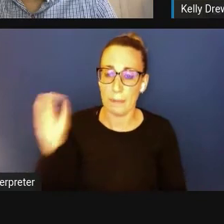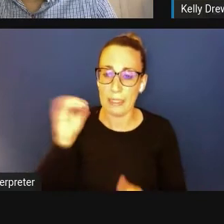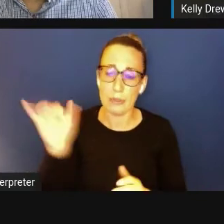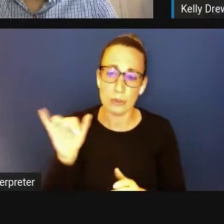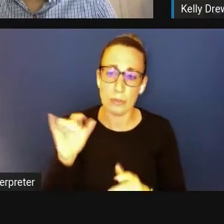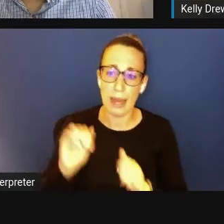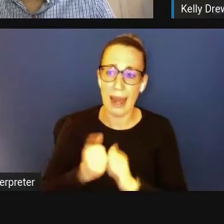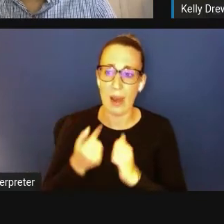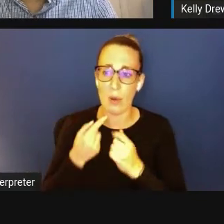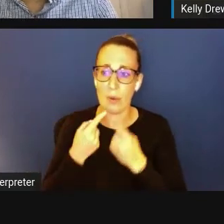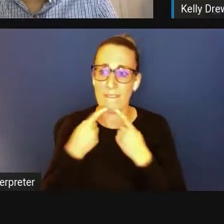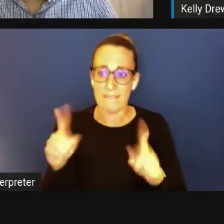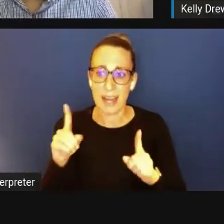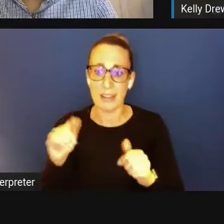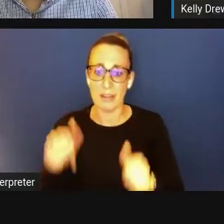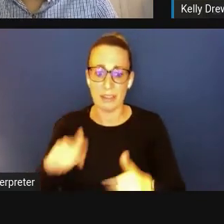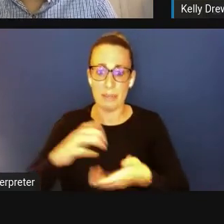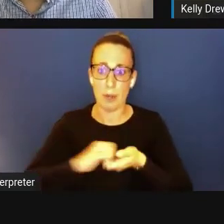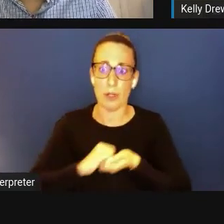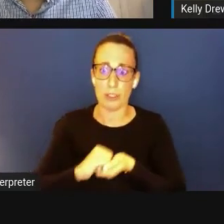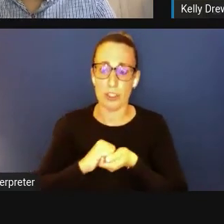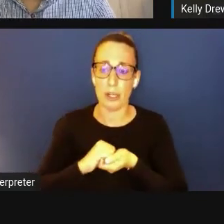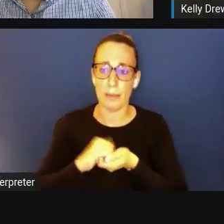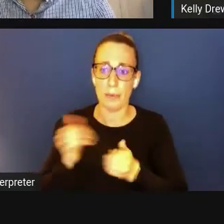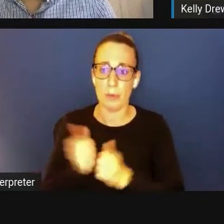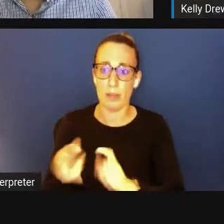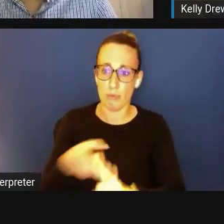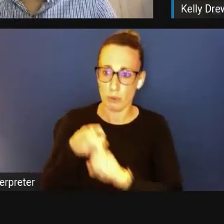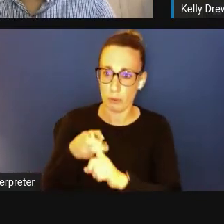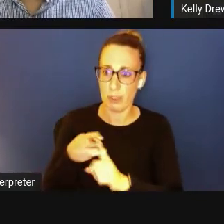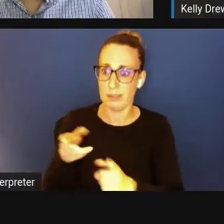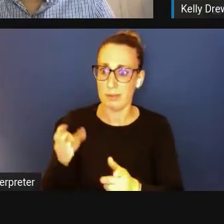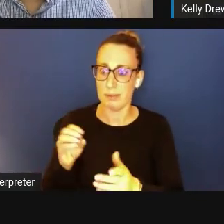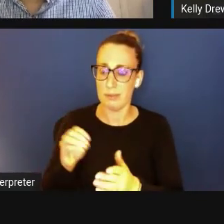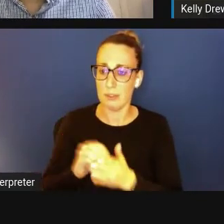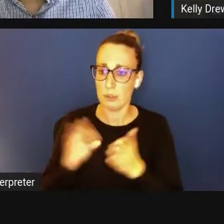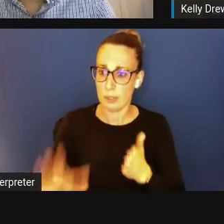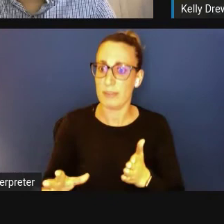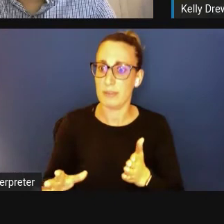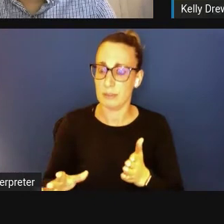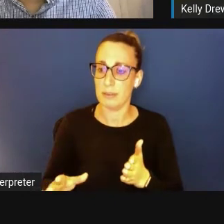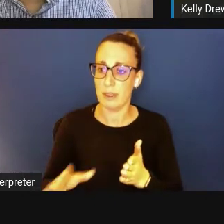in recruiting students or postdocs as potential employees to their small business, right?